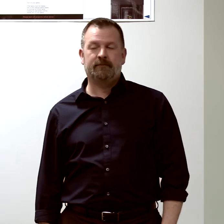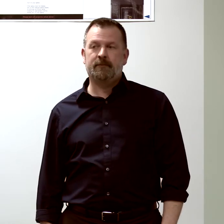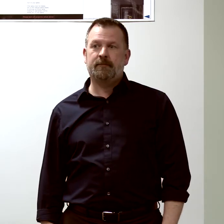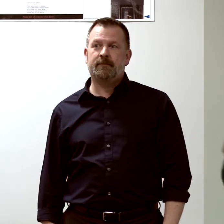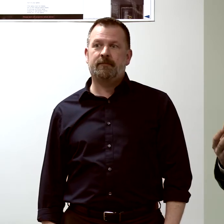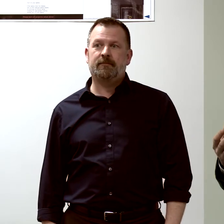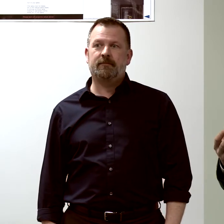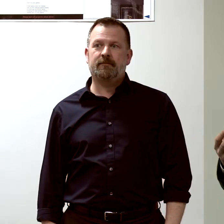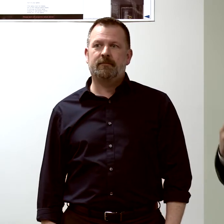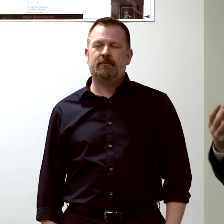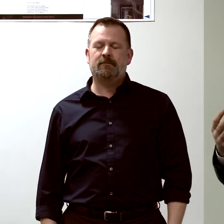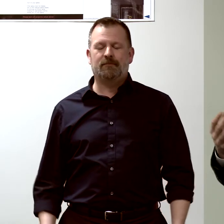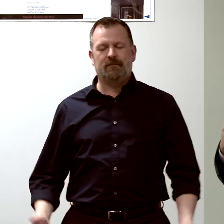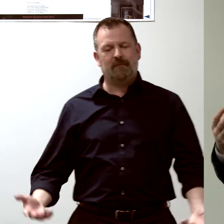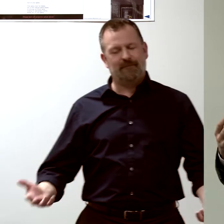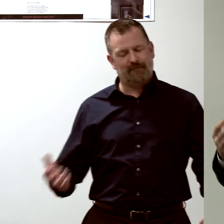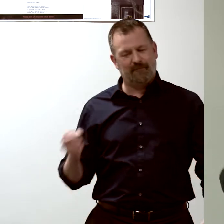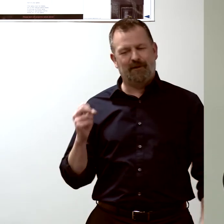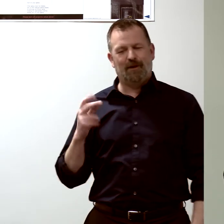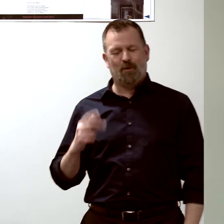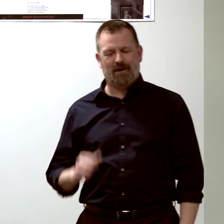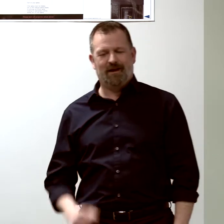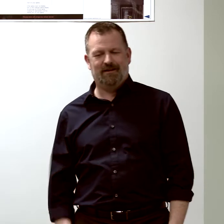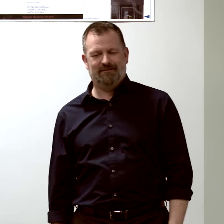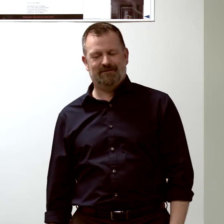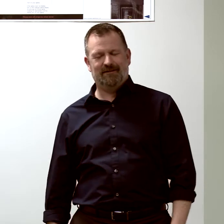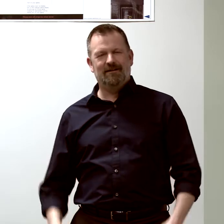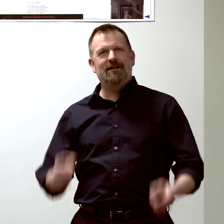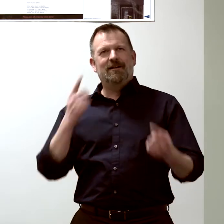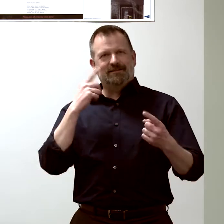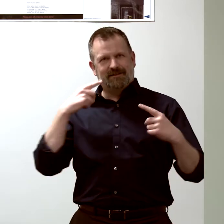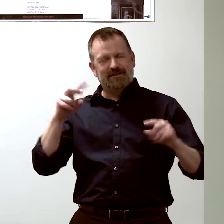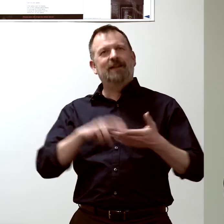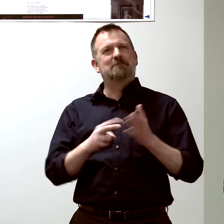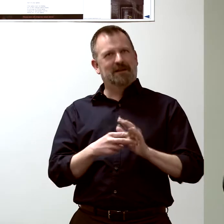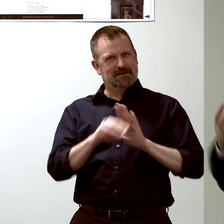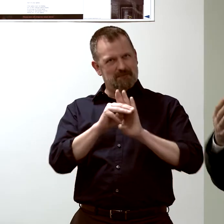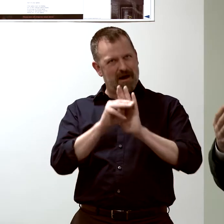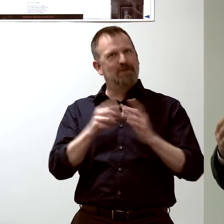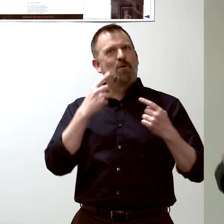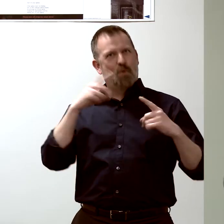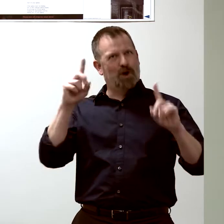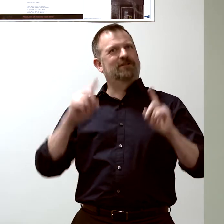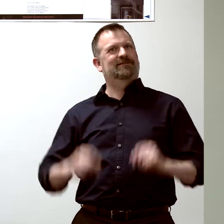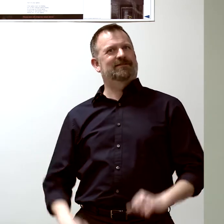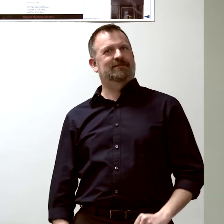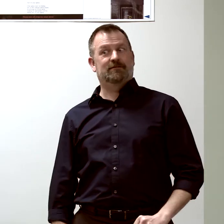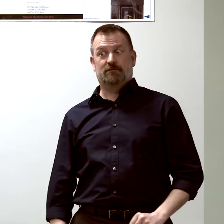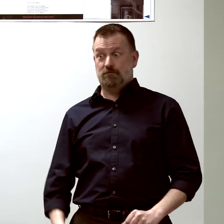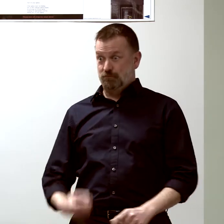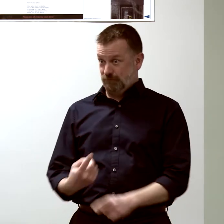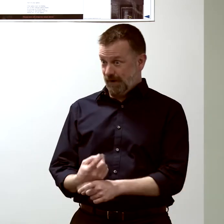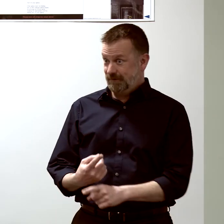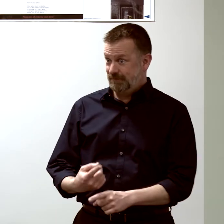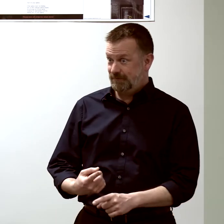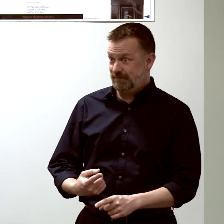So then you would think, "OK. "Success is when your model works," right?